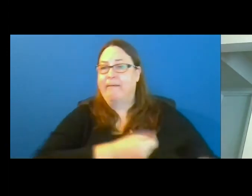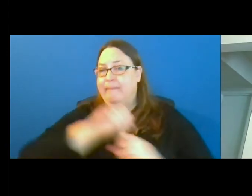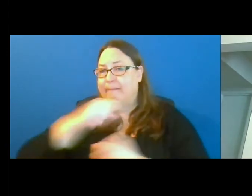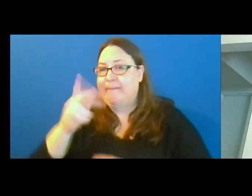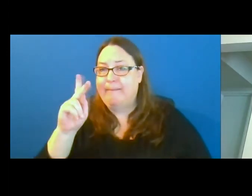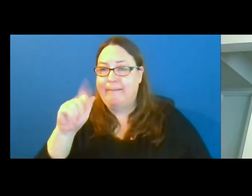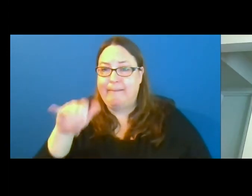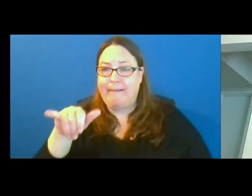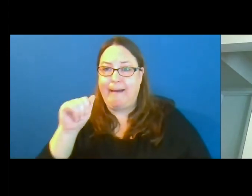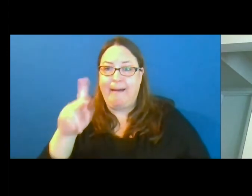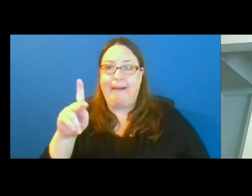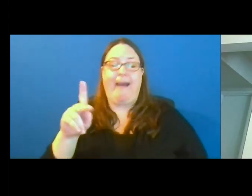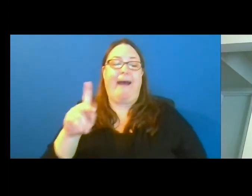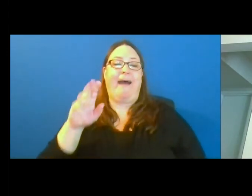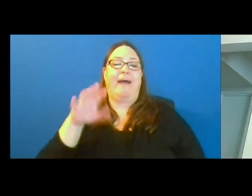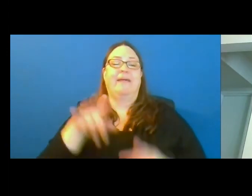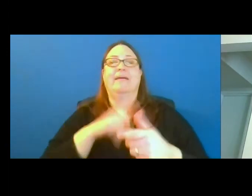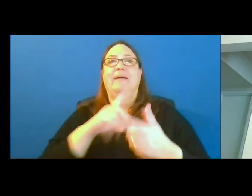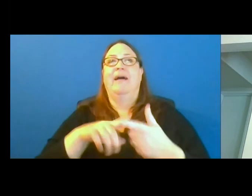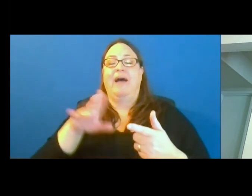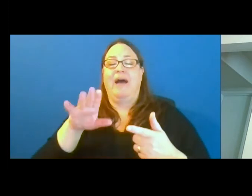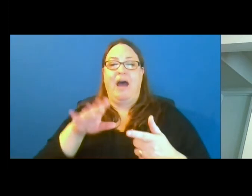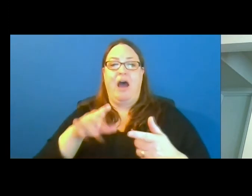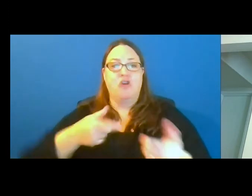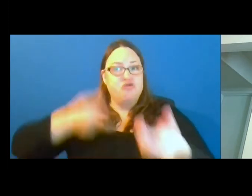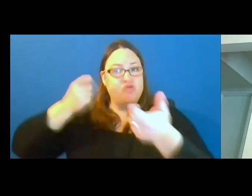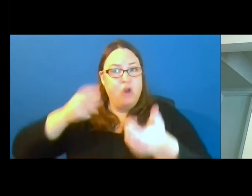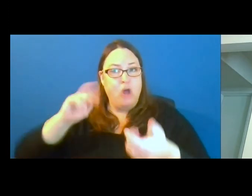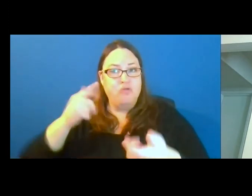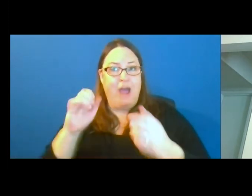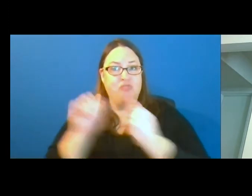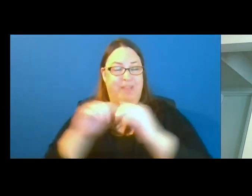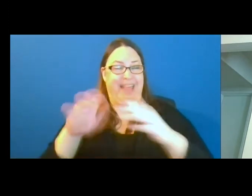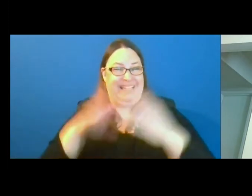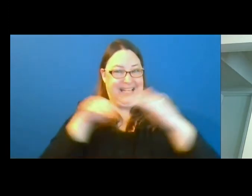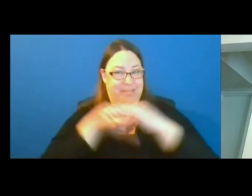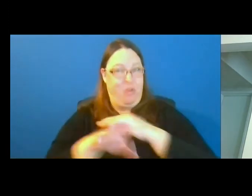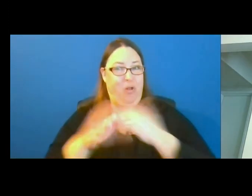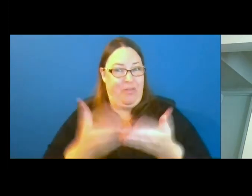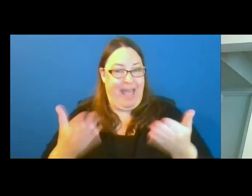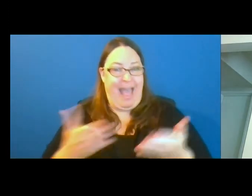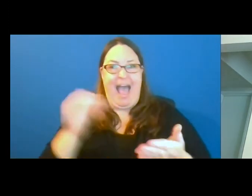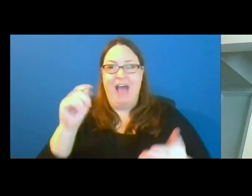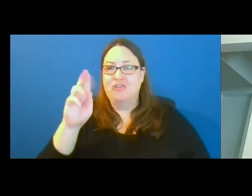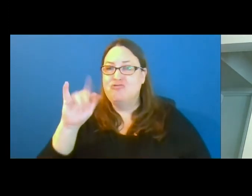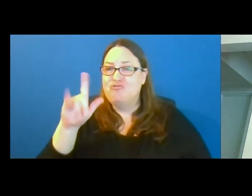features, accessible boardwalks, viewing locations and trails, and even track chairs to help